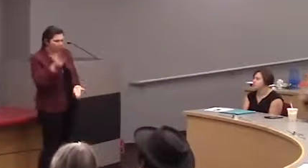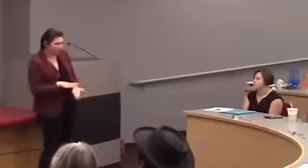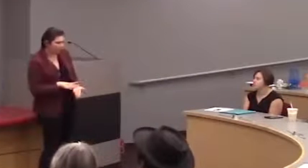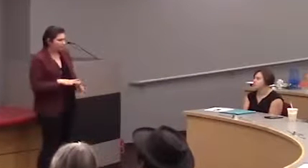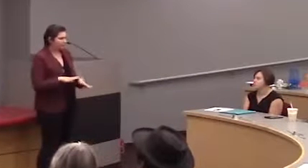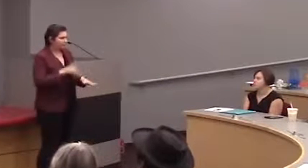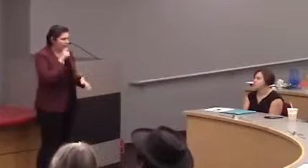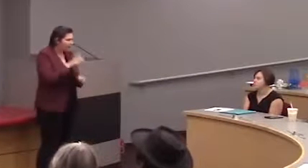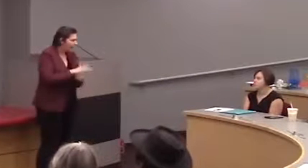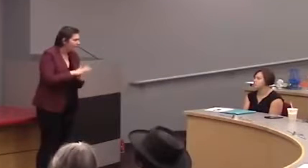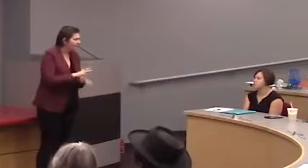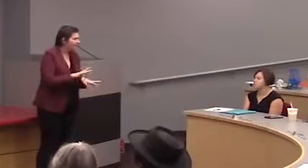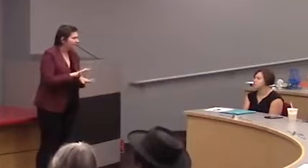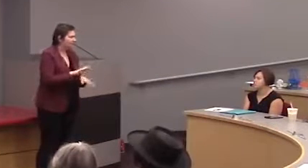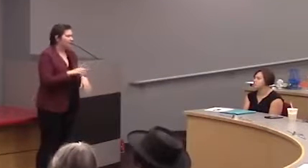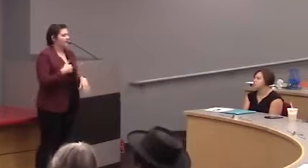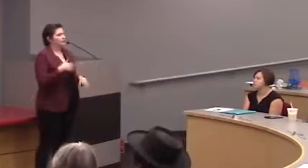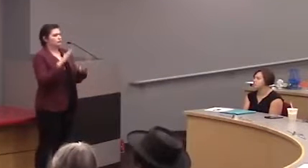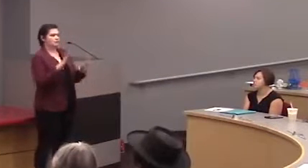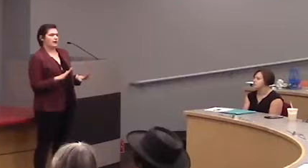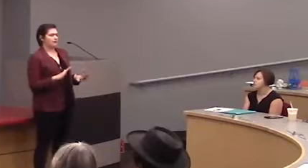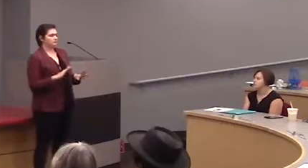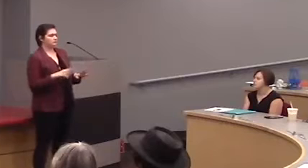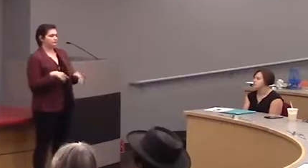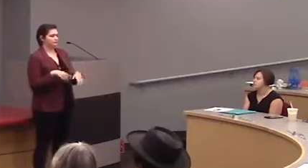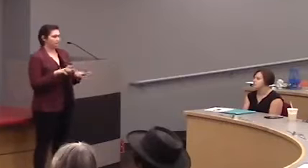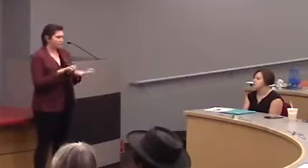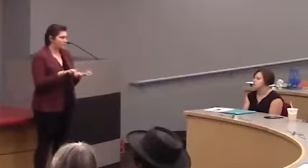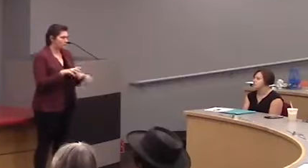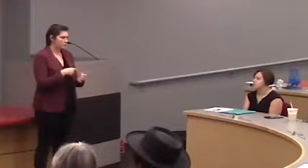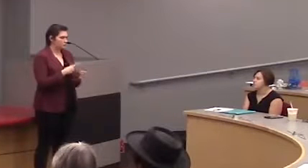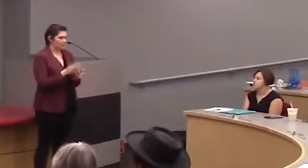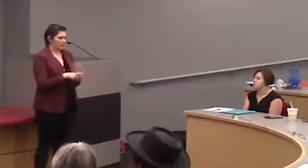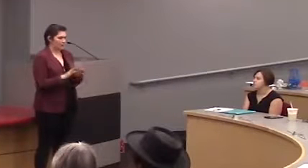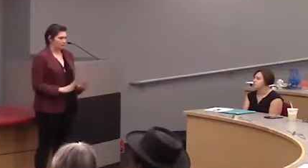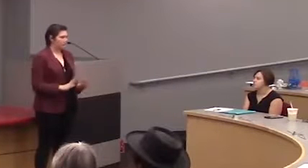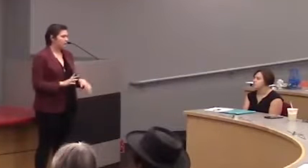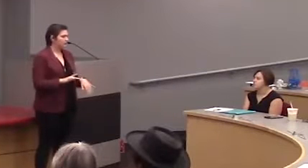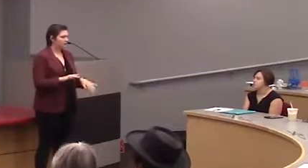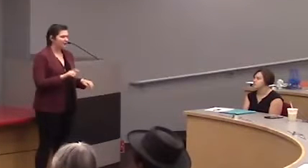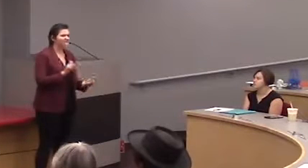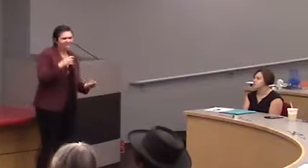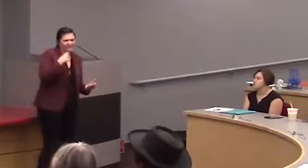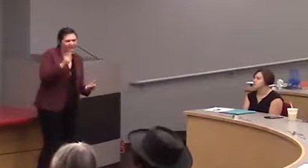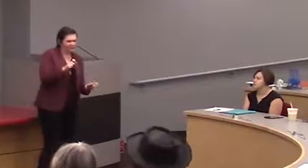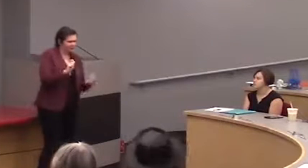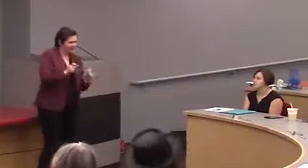We have a great programmer who we always tell, "Okay, now you've gotta tweak it so it..."